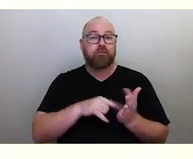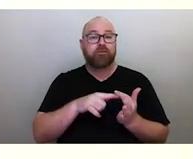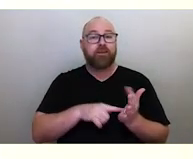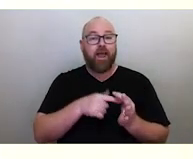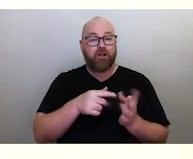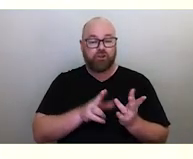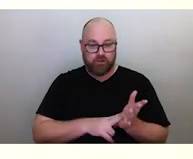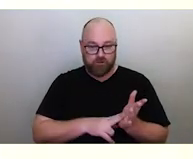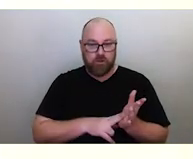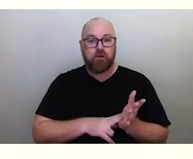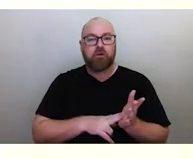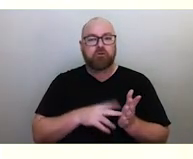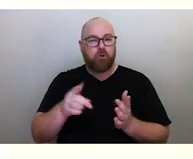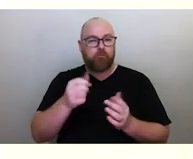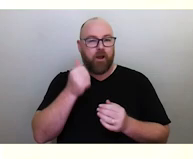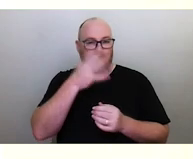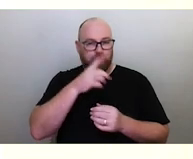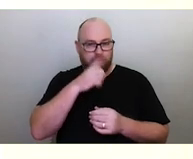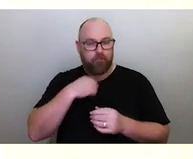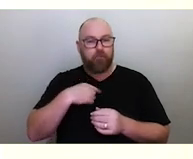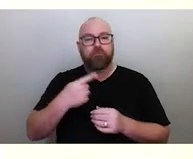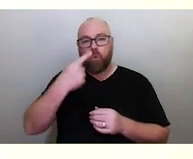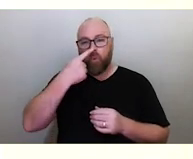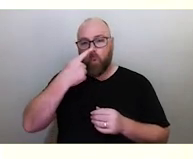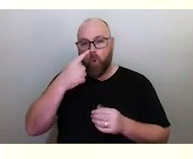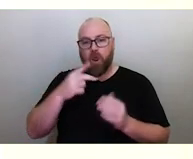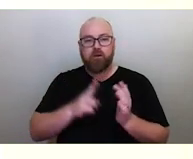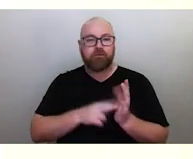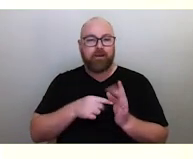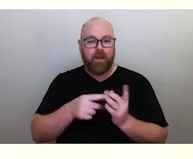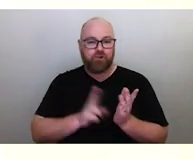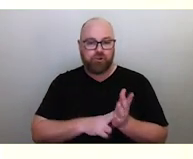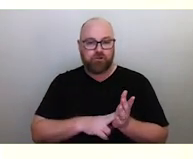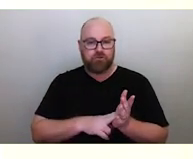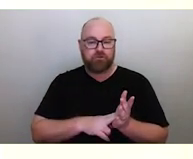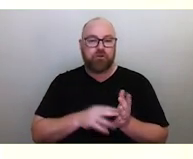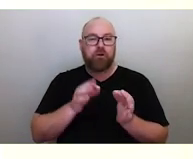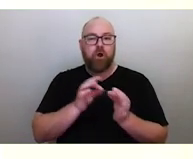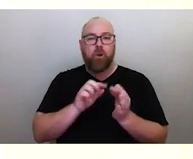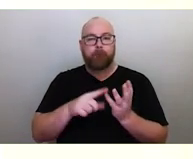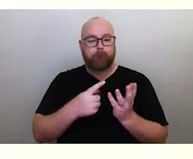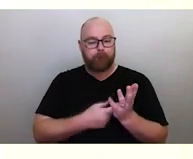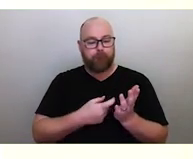in the far southern part of Australia in the Kulin Nations, the (Boonwurrung) and (Wurundjeri) people,